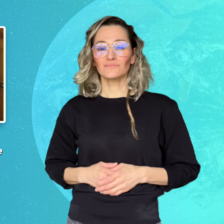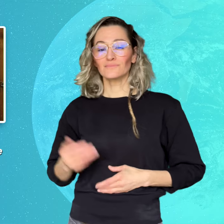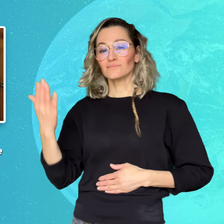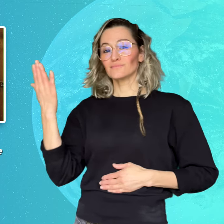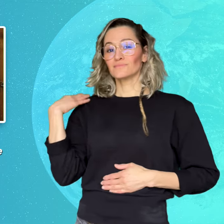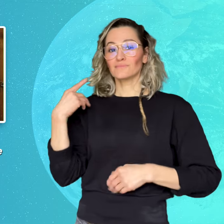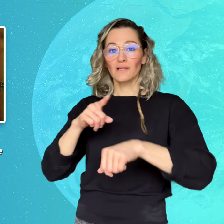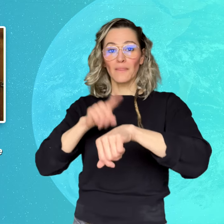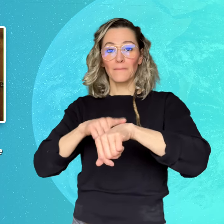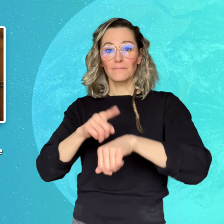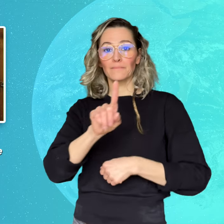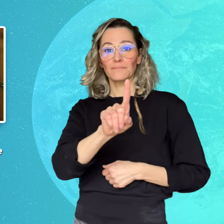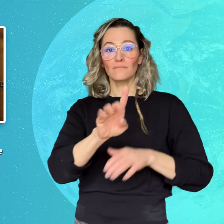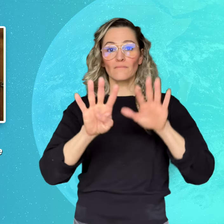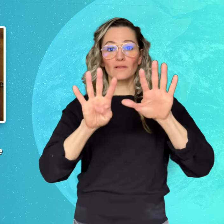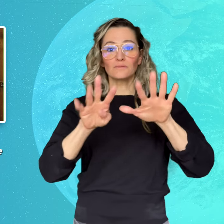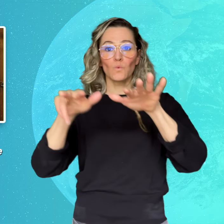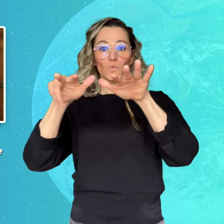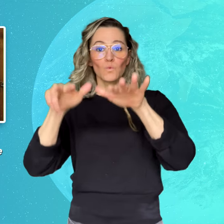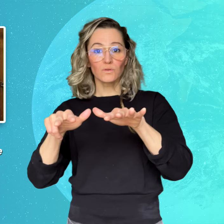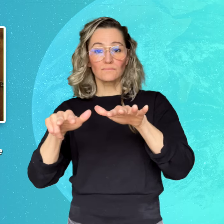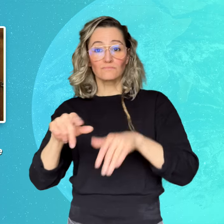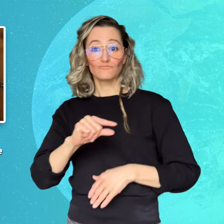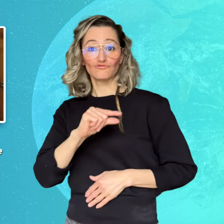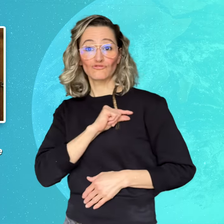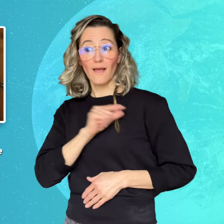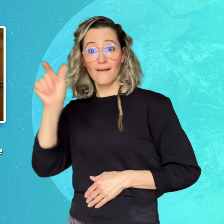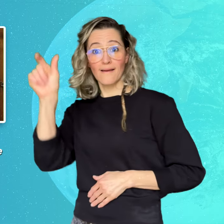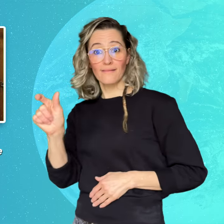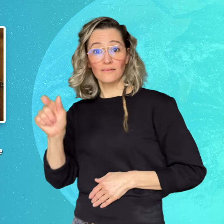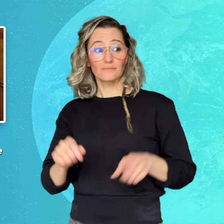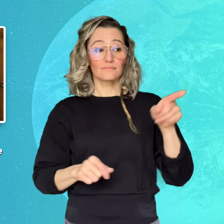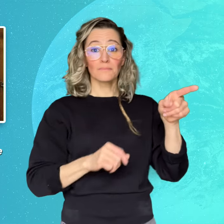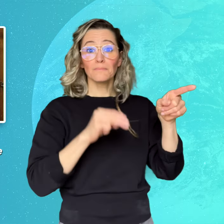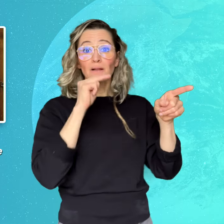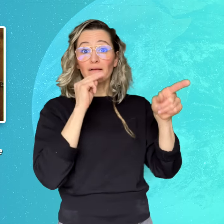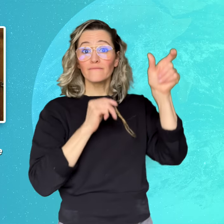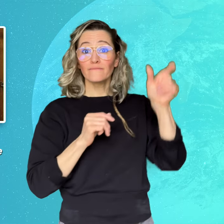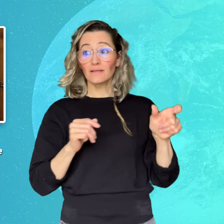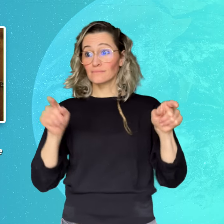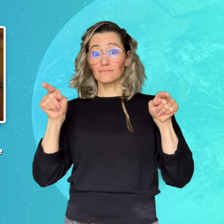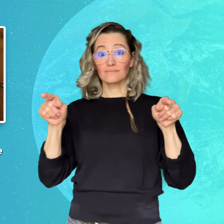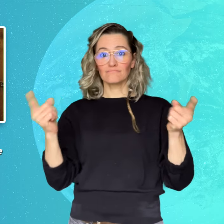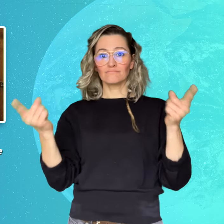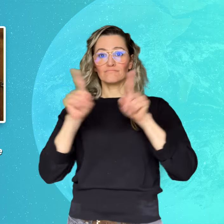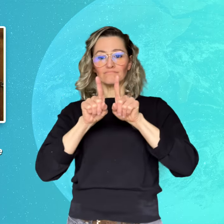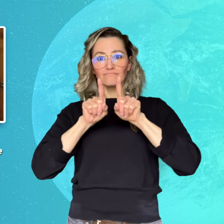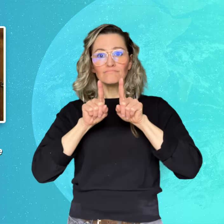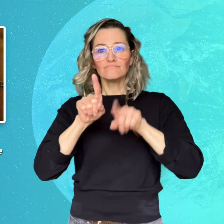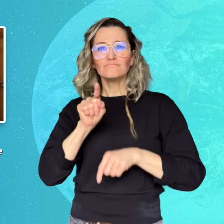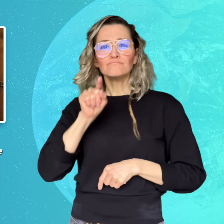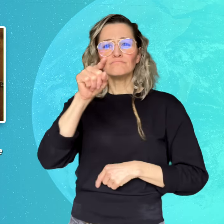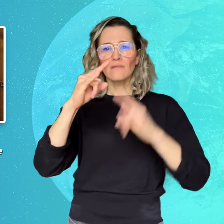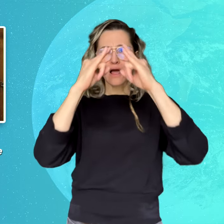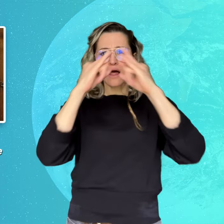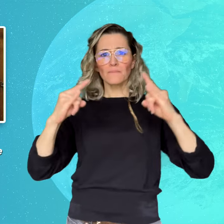On August 19, Whitaker and Fisher checked into a campsite for one night.